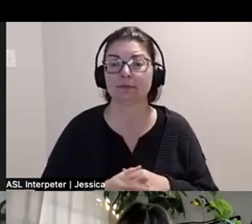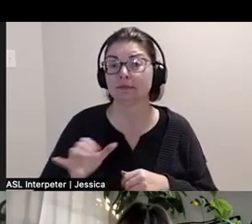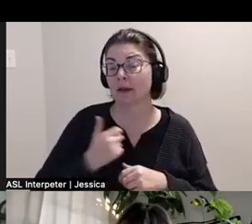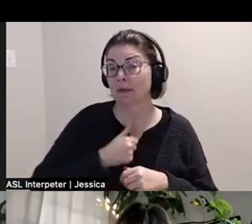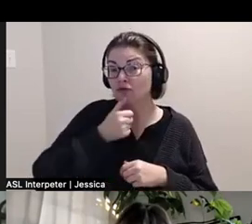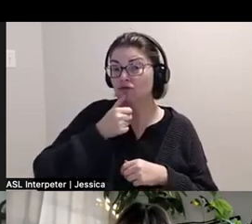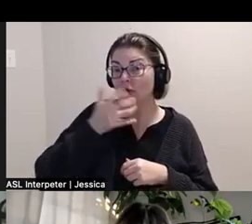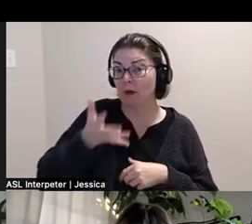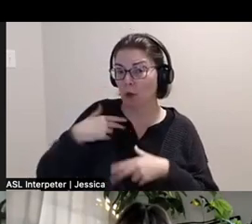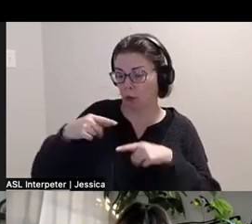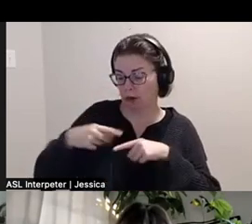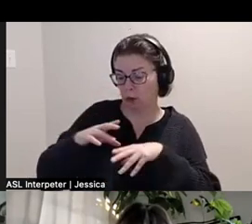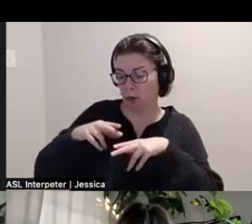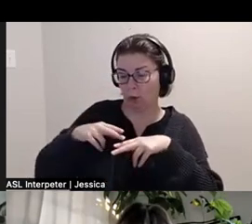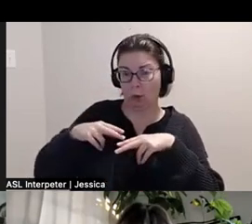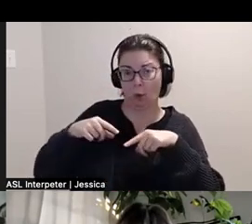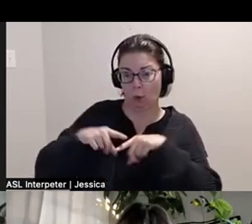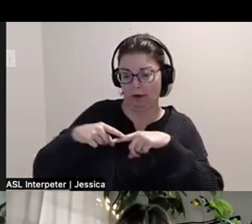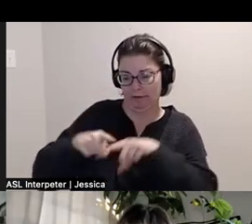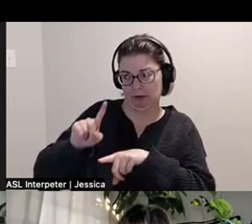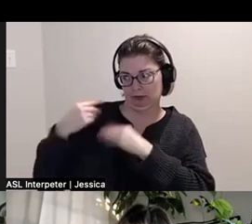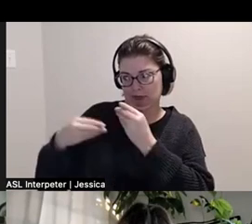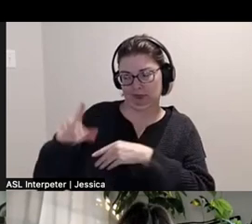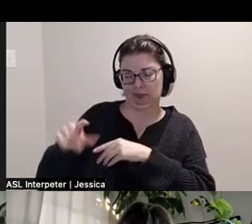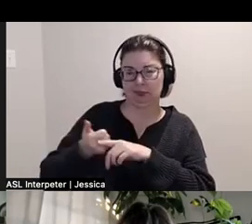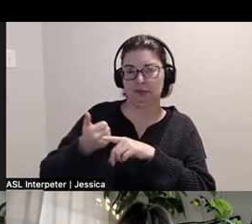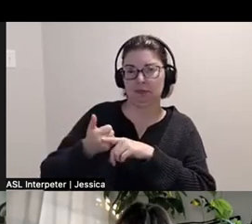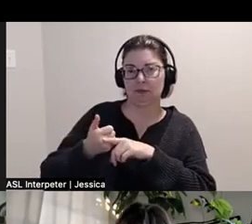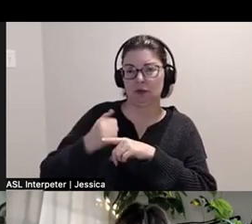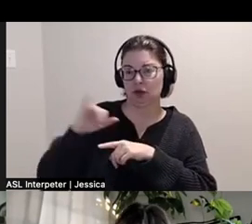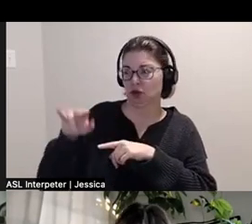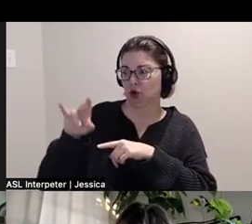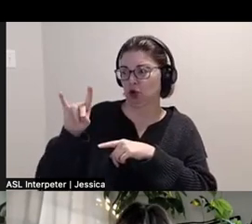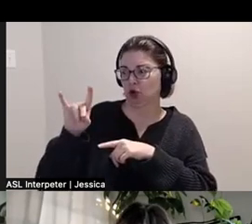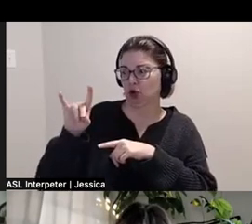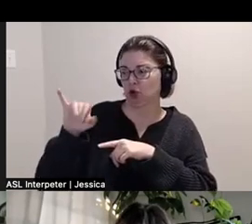she was like super traditional weaver. She used to take jute, and like and she was cripped out as hell